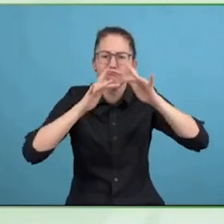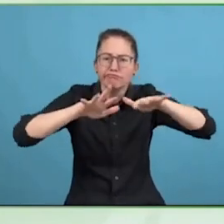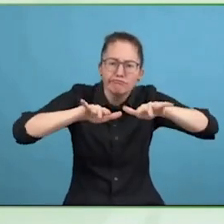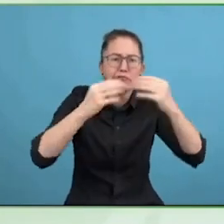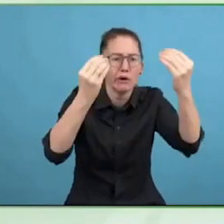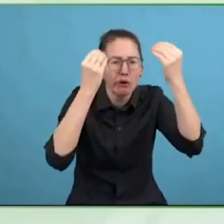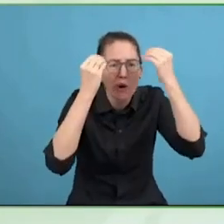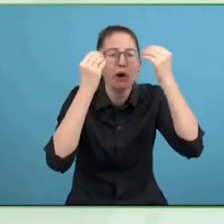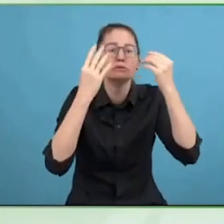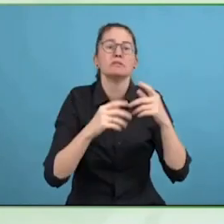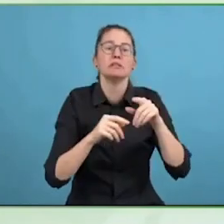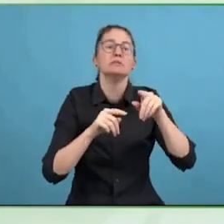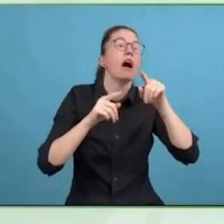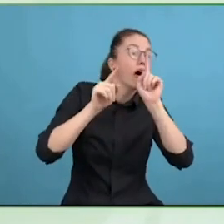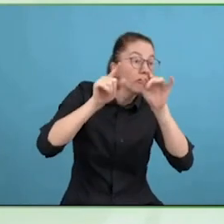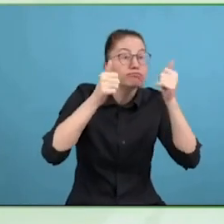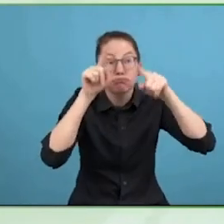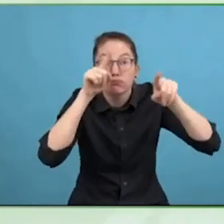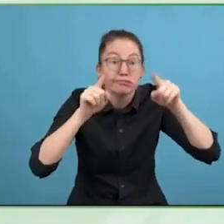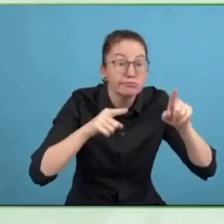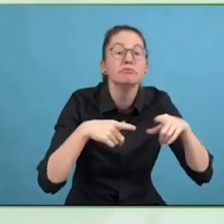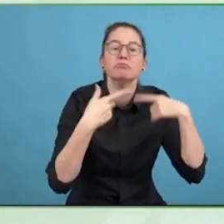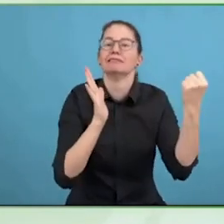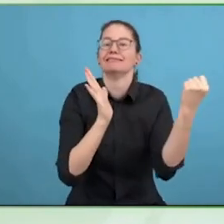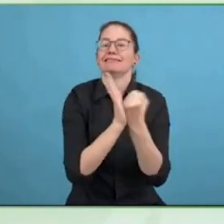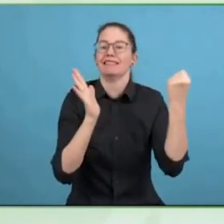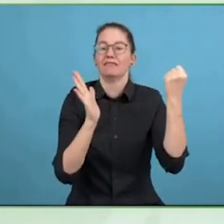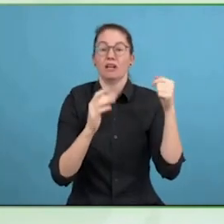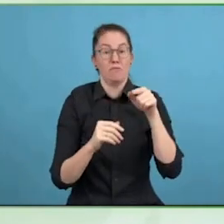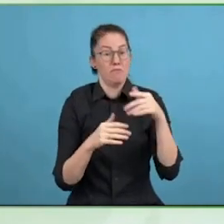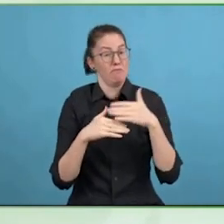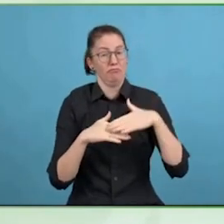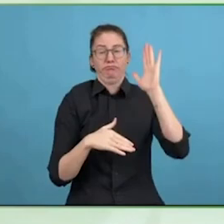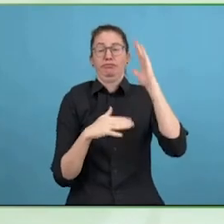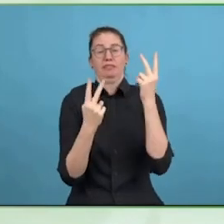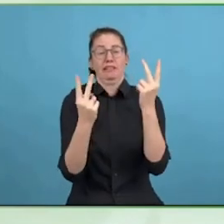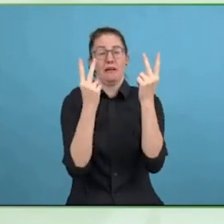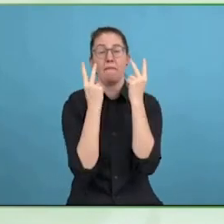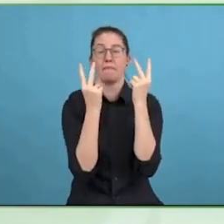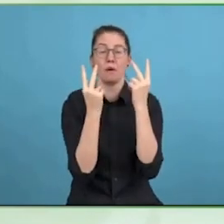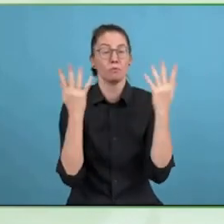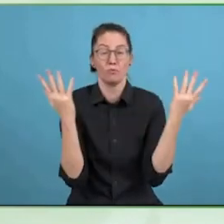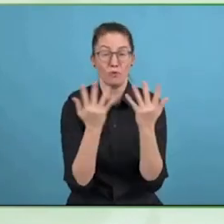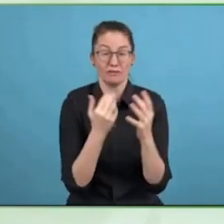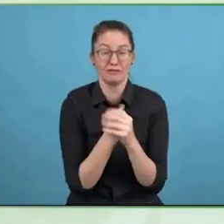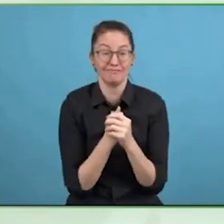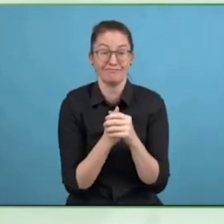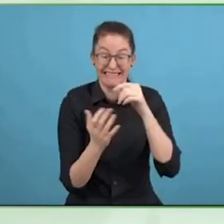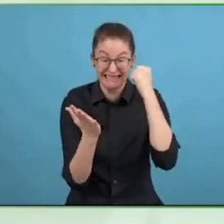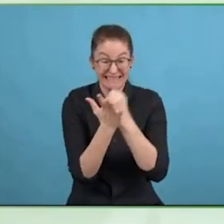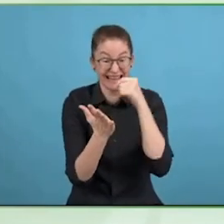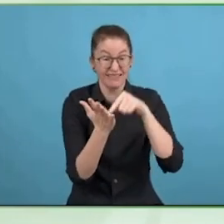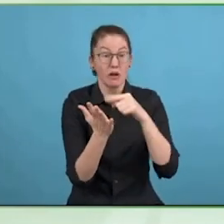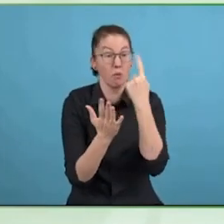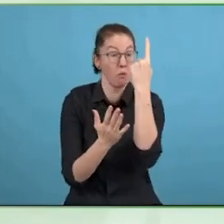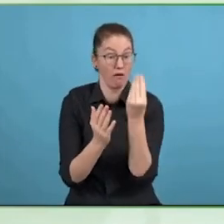professional education in order to keep up the trends, whether it is technical or CPAP.